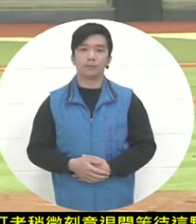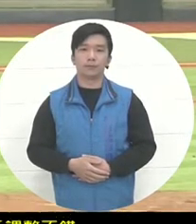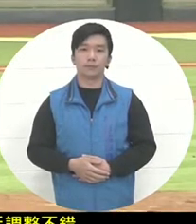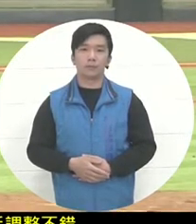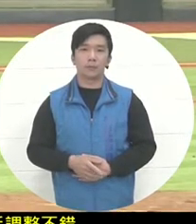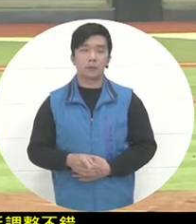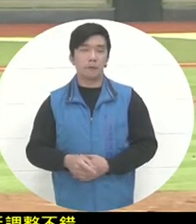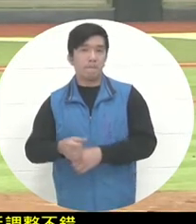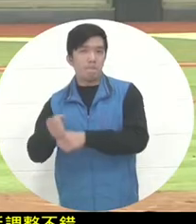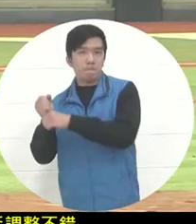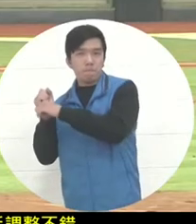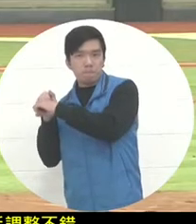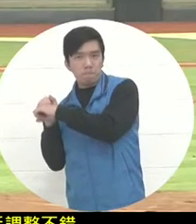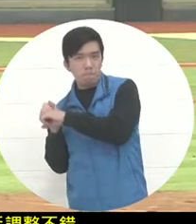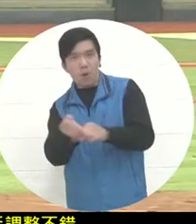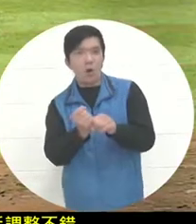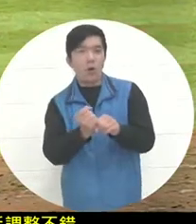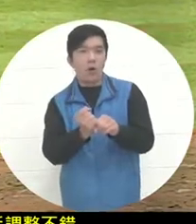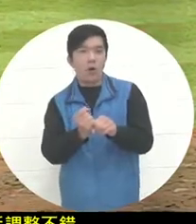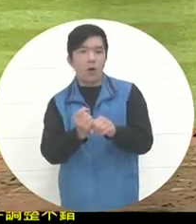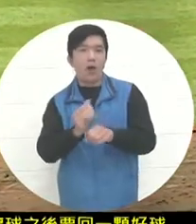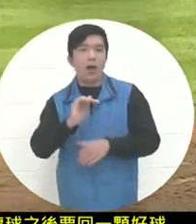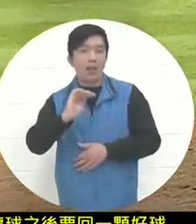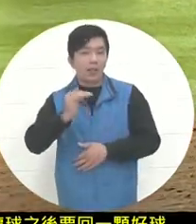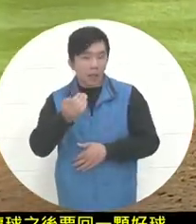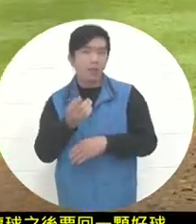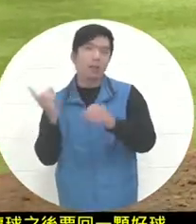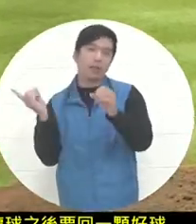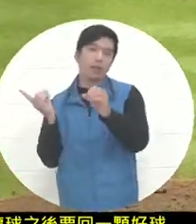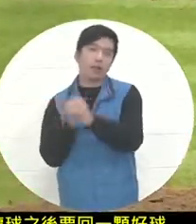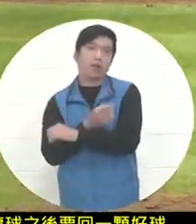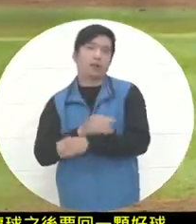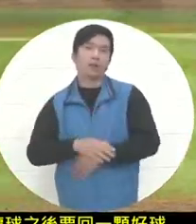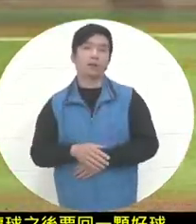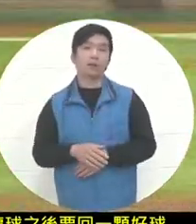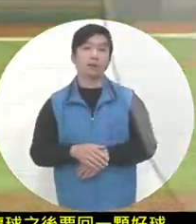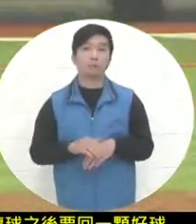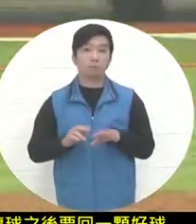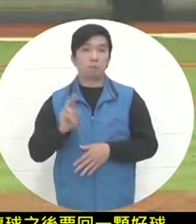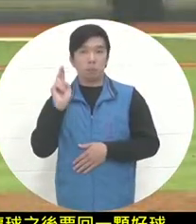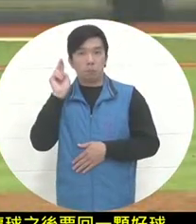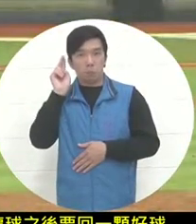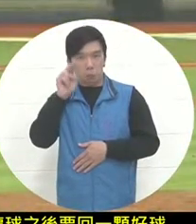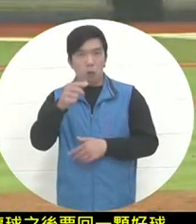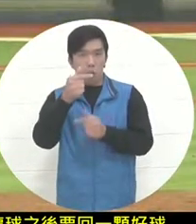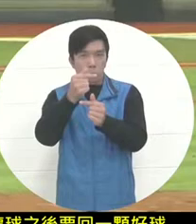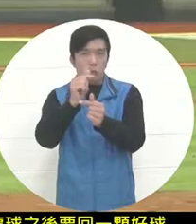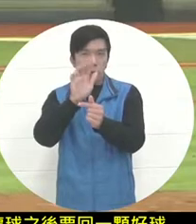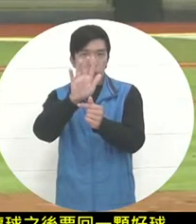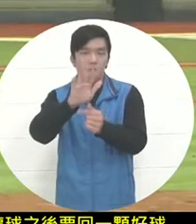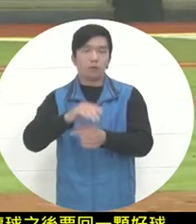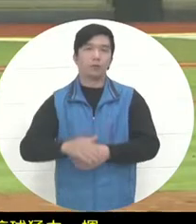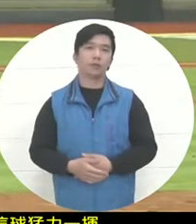Xue Pei returned a strike ball and swung it hard . Two consecutive balls were thrown into the strike zone. From the batter's point of view,